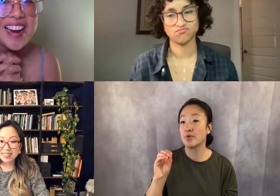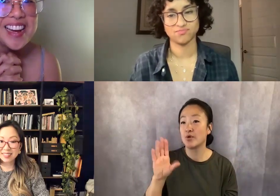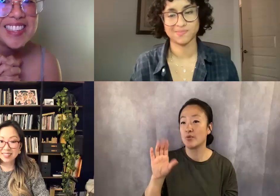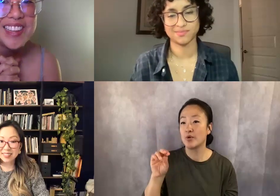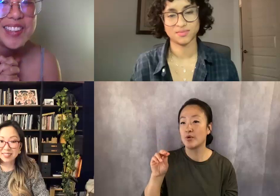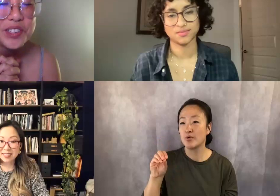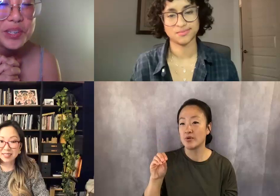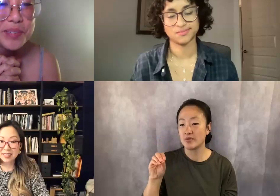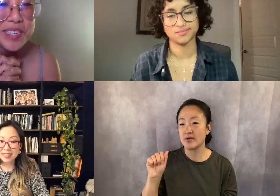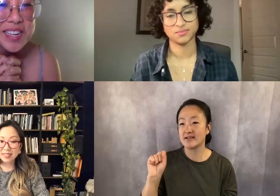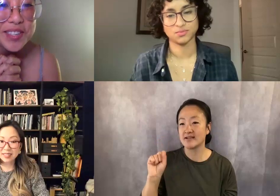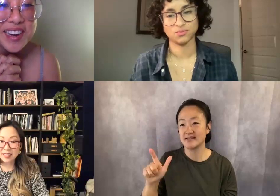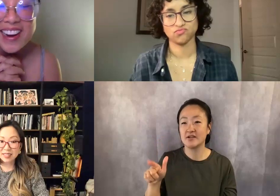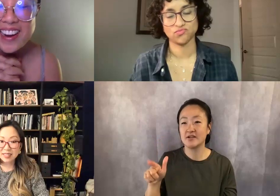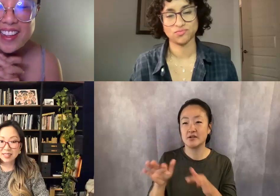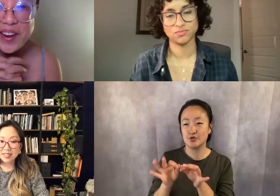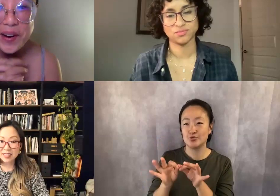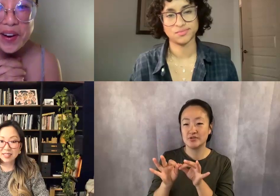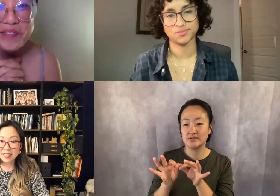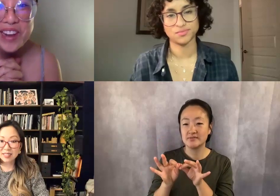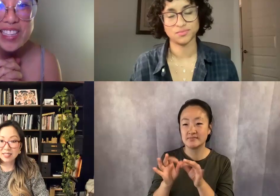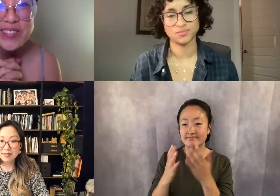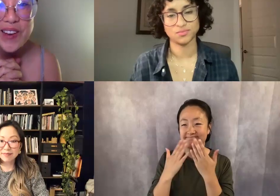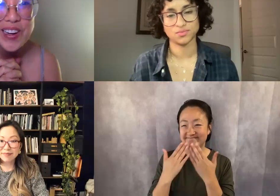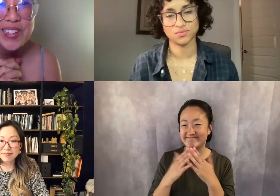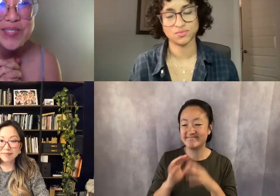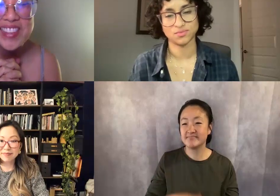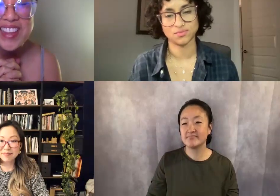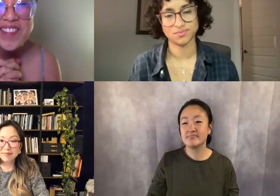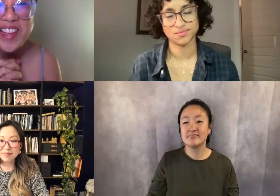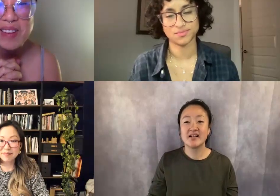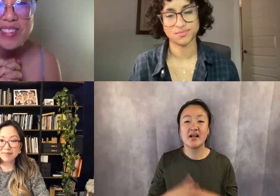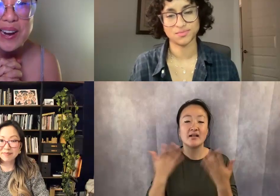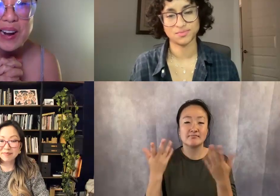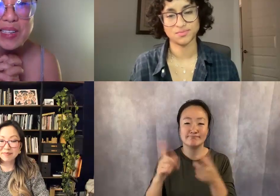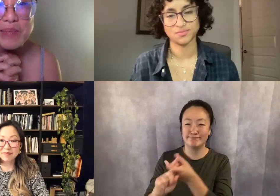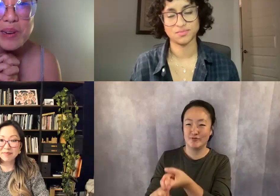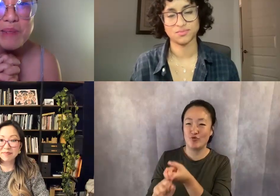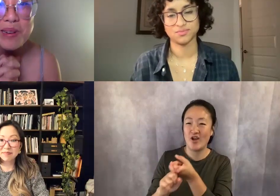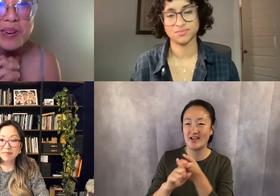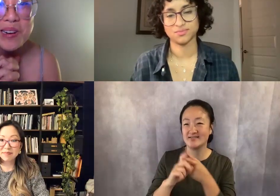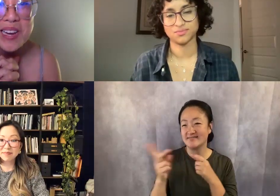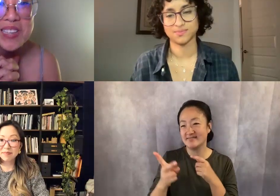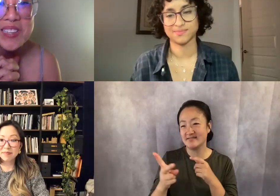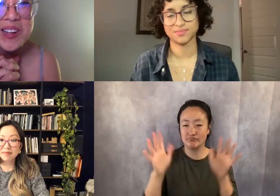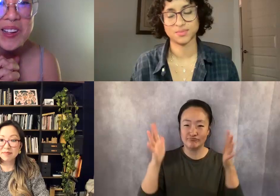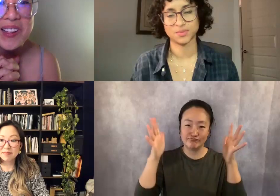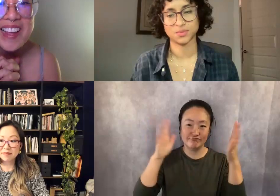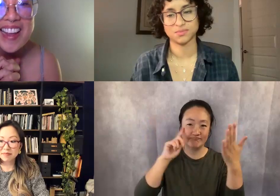You're great friends of ours. We love them, shout out to Pro Bono ASL, and finally thank